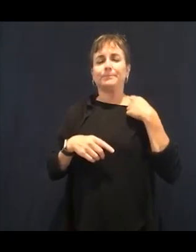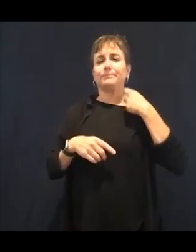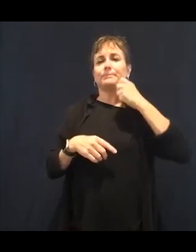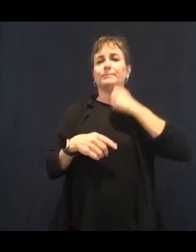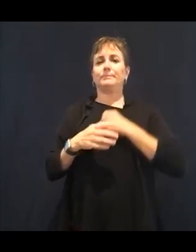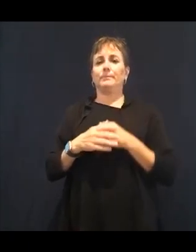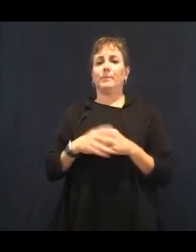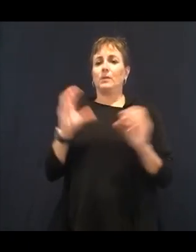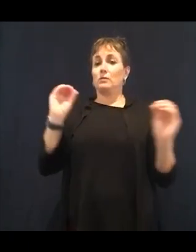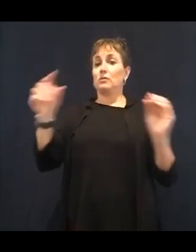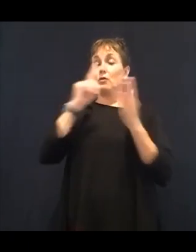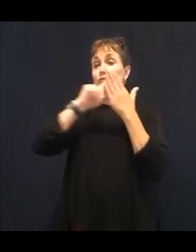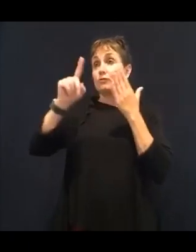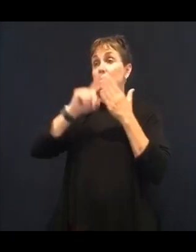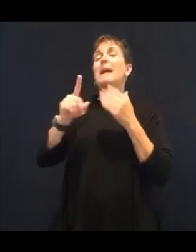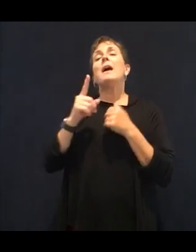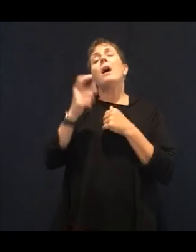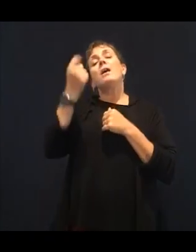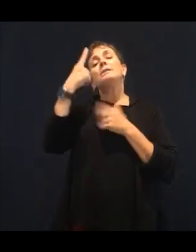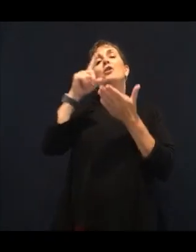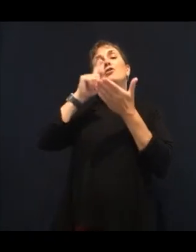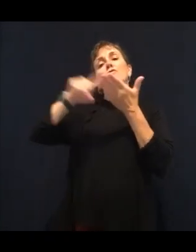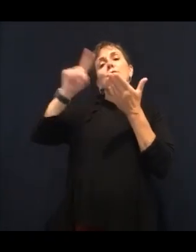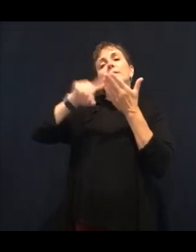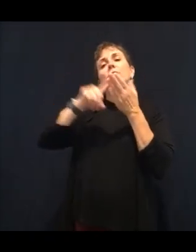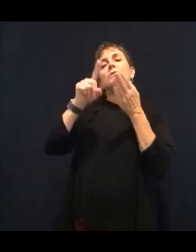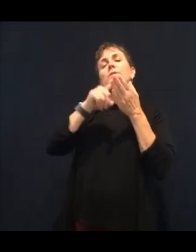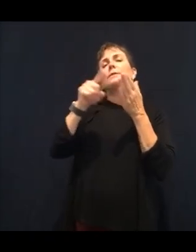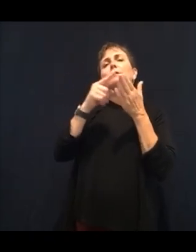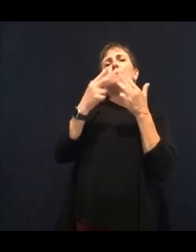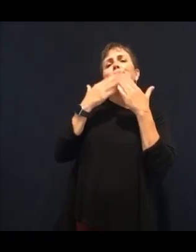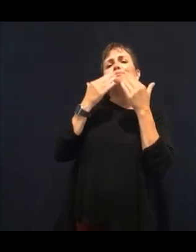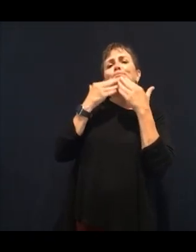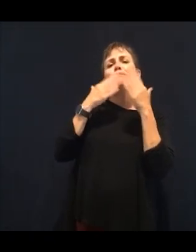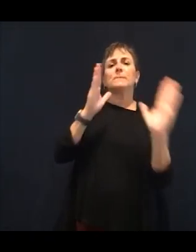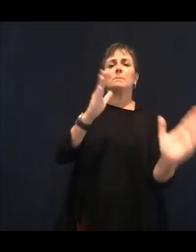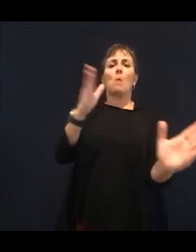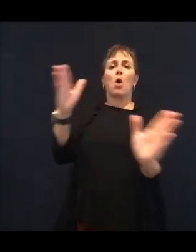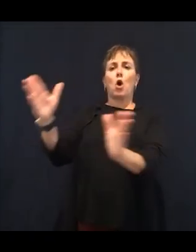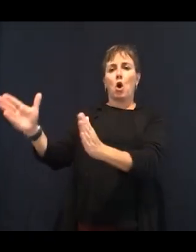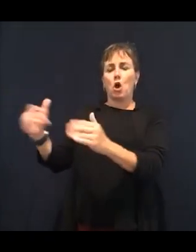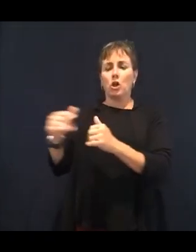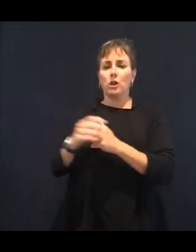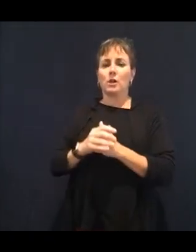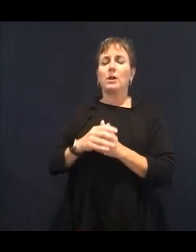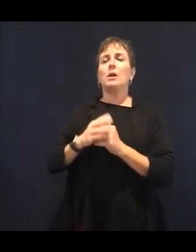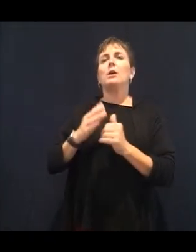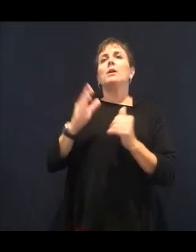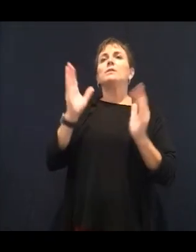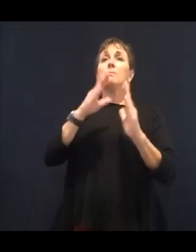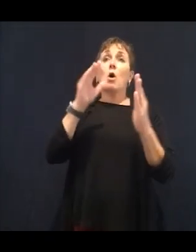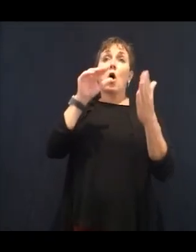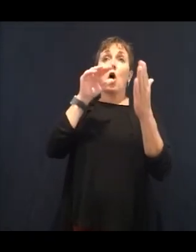pools. And I've learned this, too, from even my Usher syndrome-- my